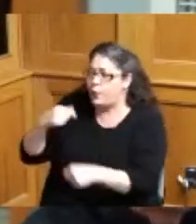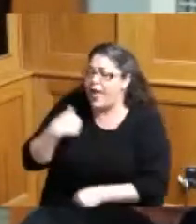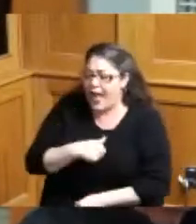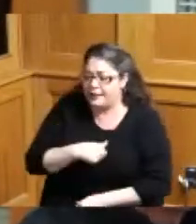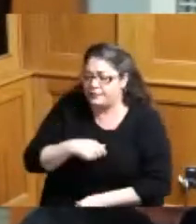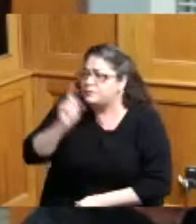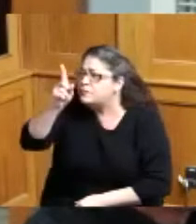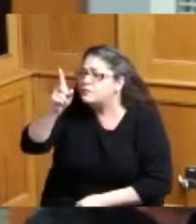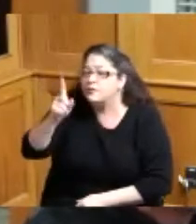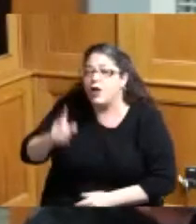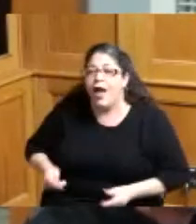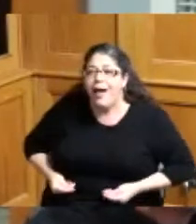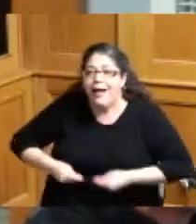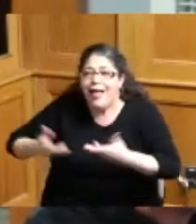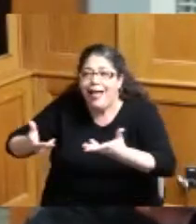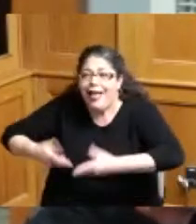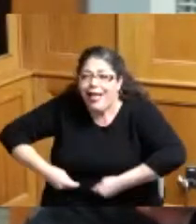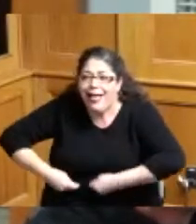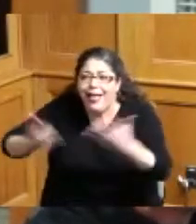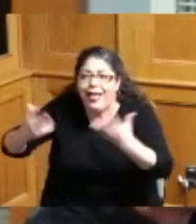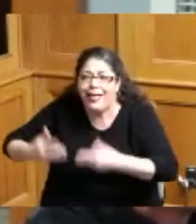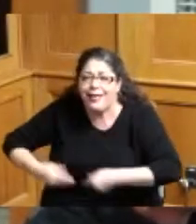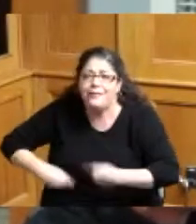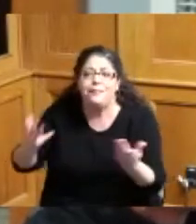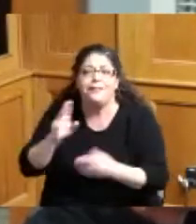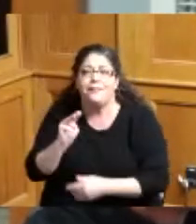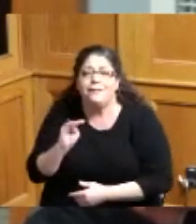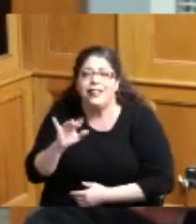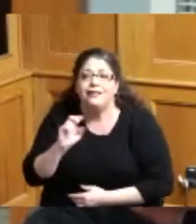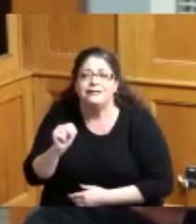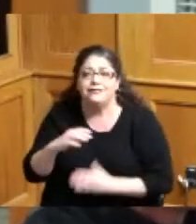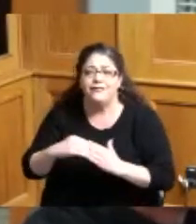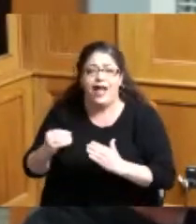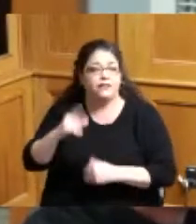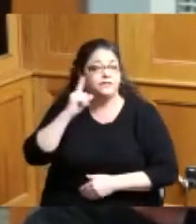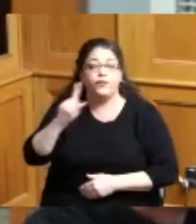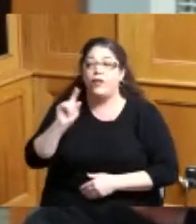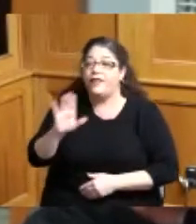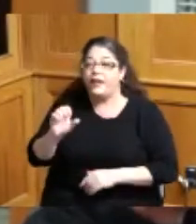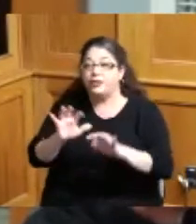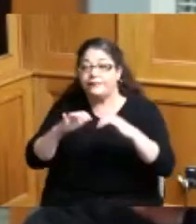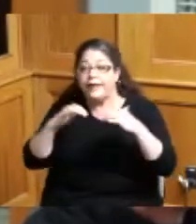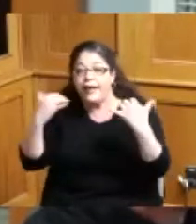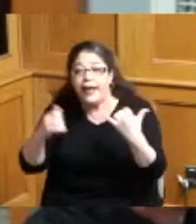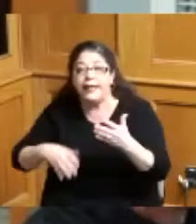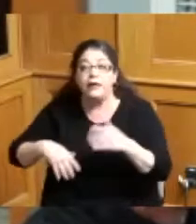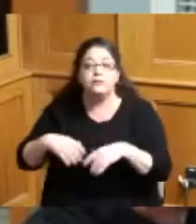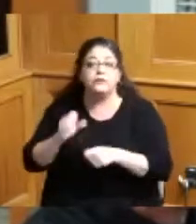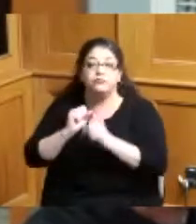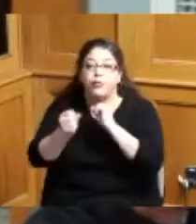away millions millions for them for the stadium they get an opportunity tax zone break I know